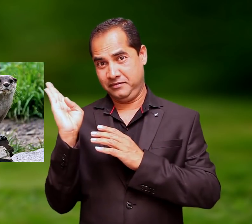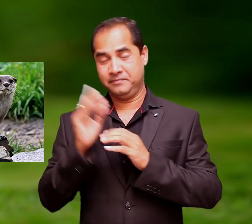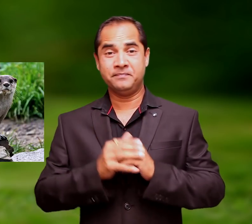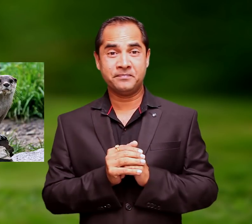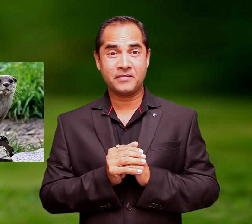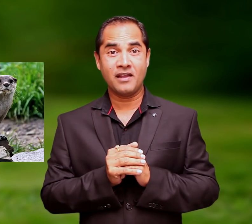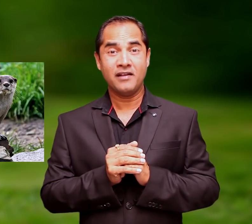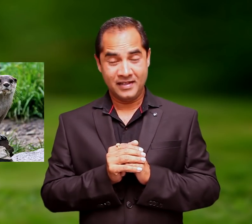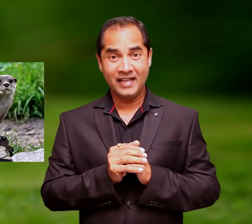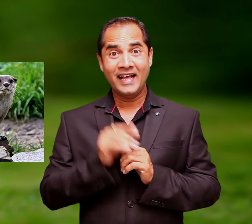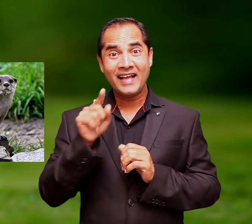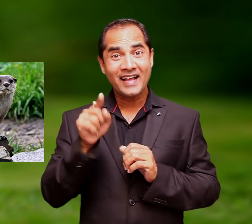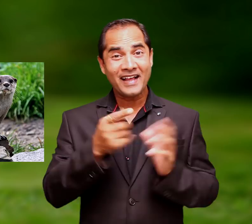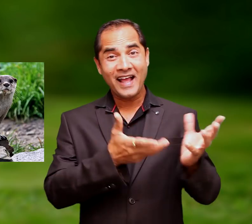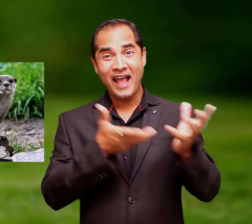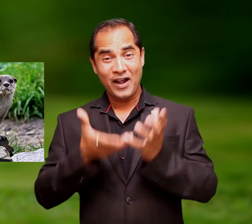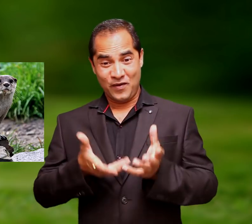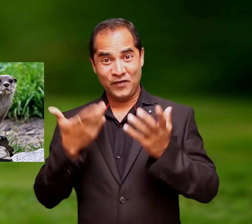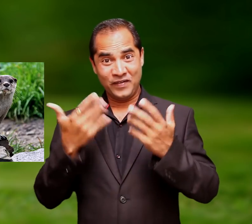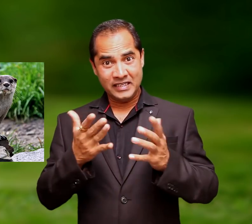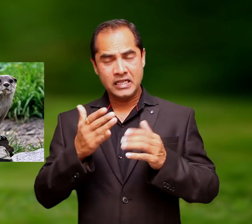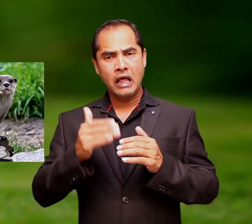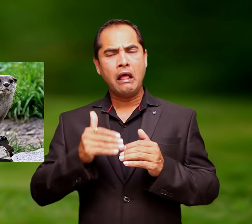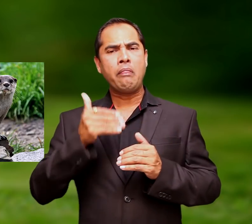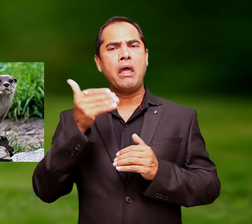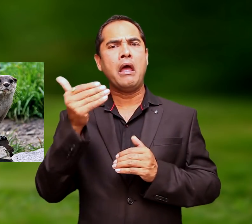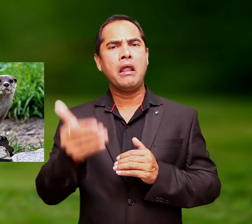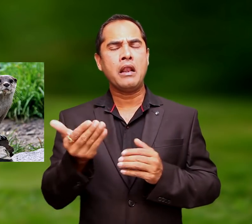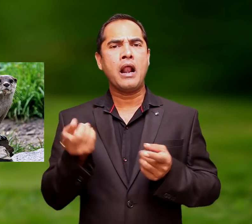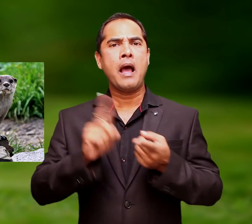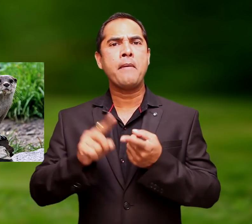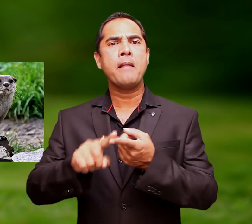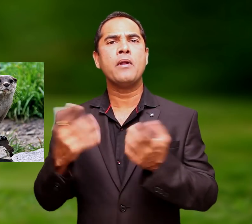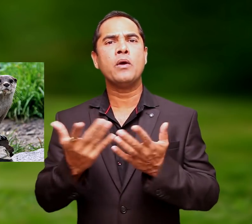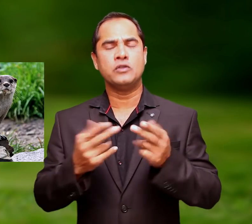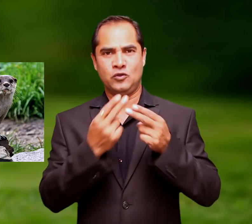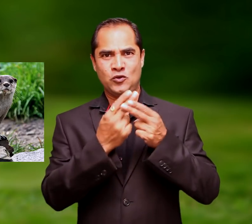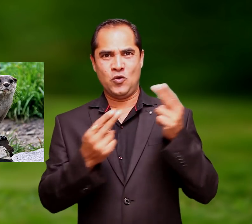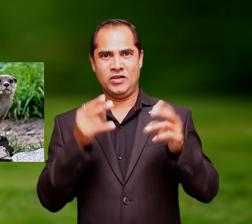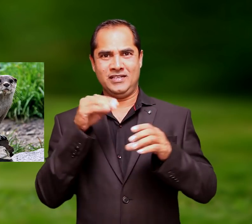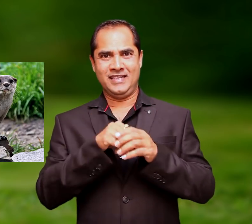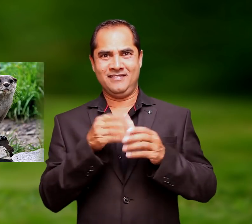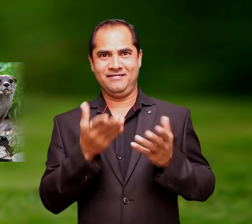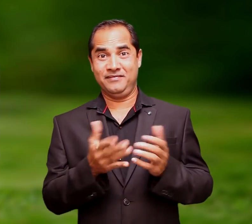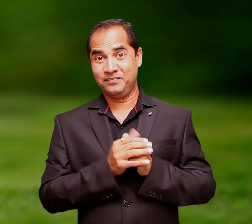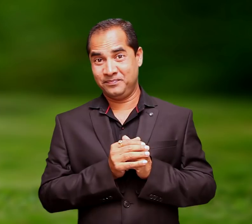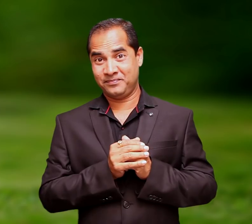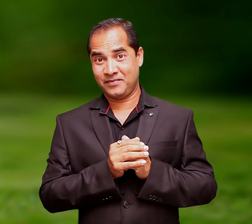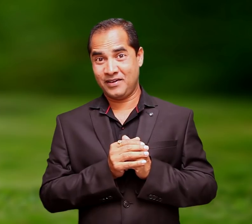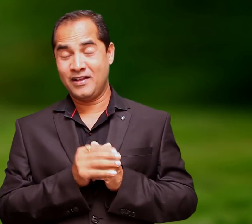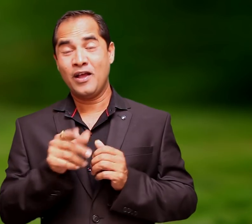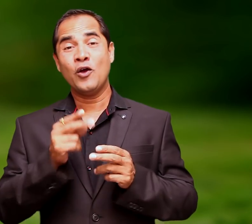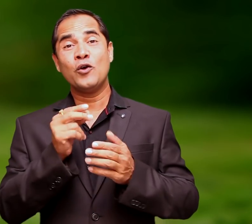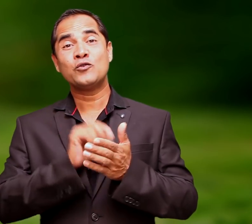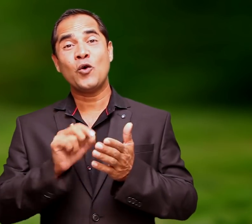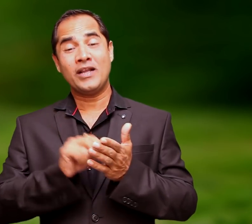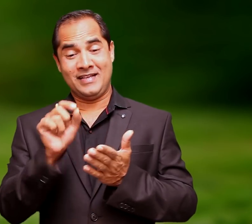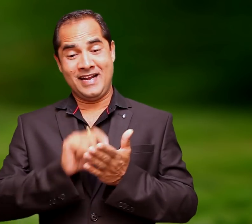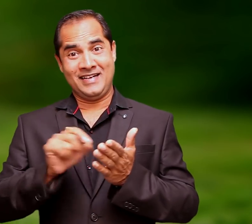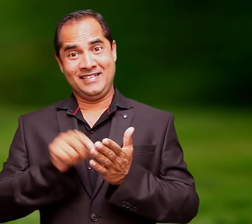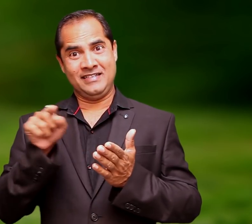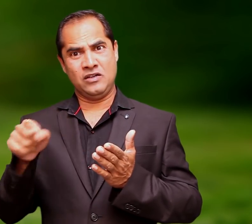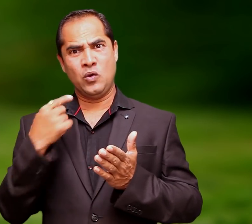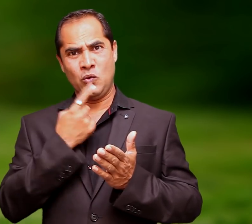the picture of an otter right here. What happens next, is there in our story.